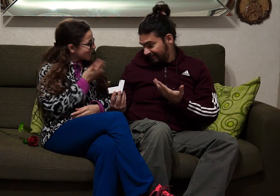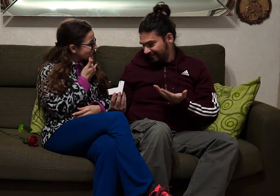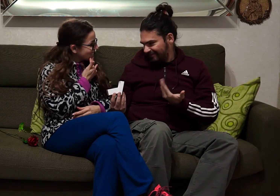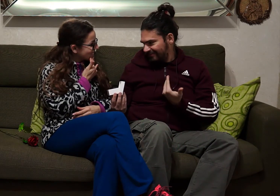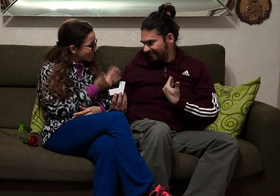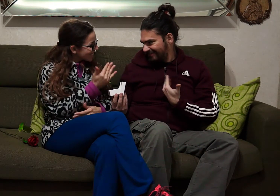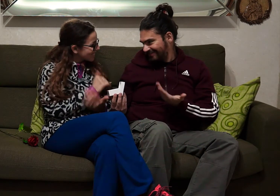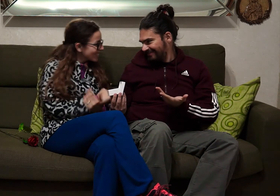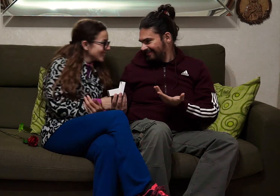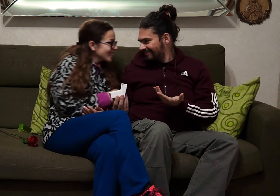thank you.